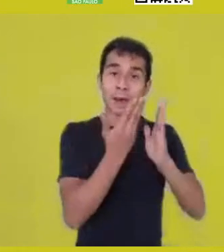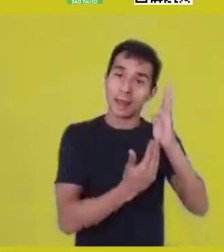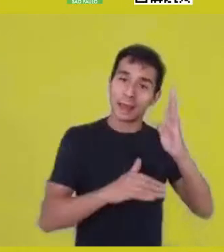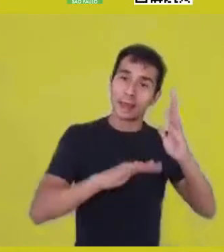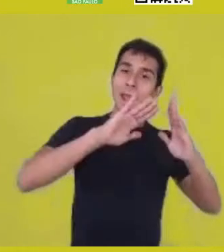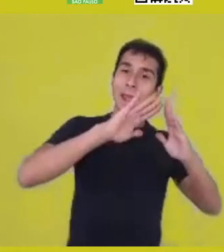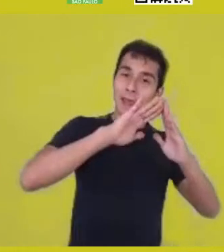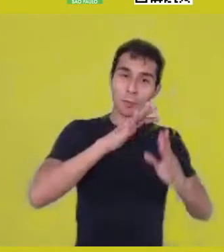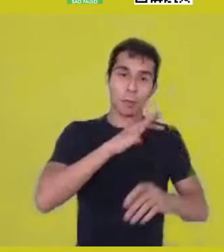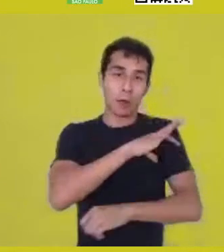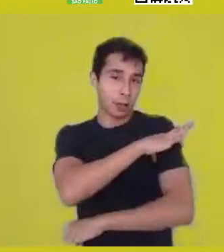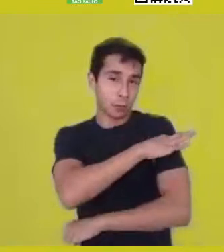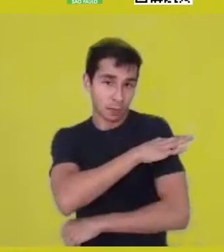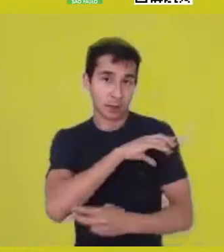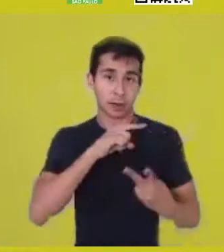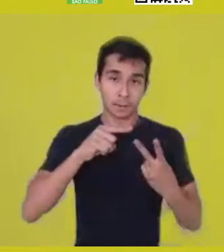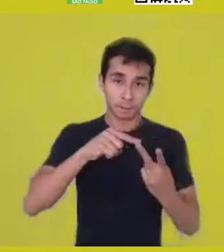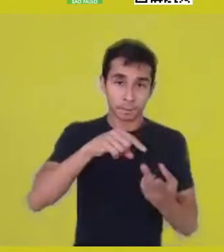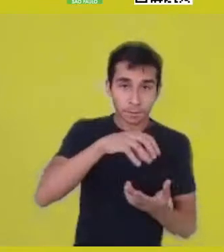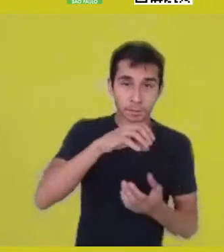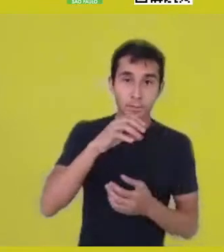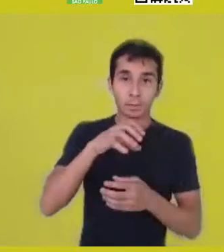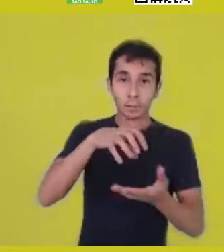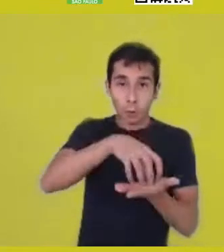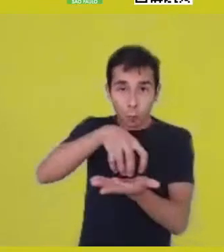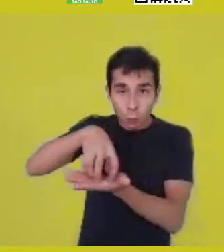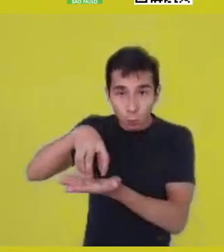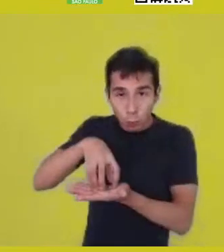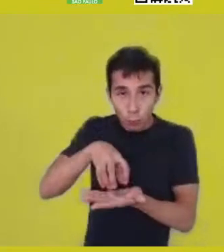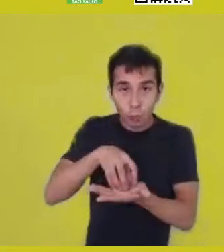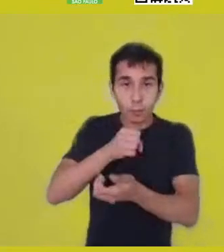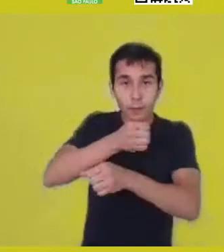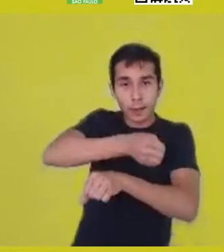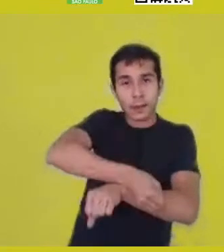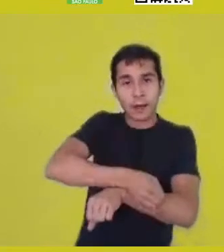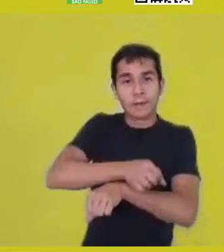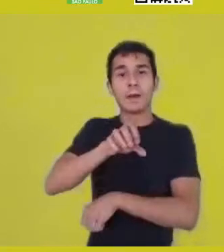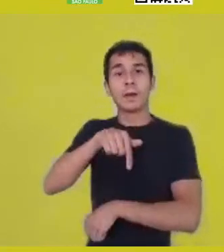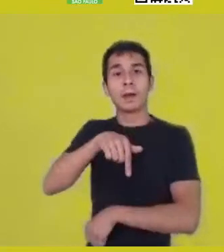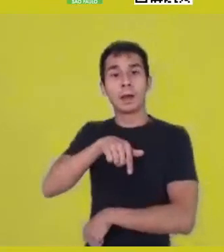Therefore, any space which was built by the black population